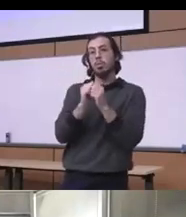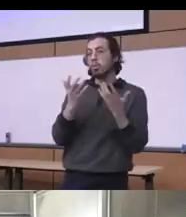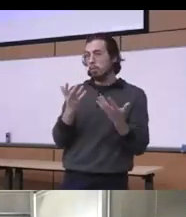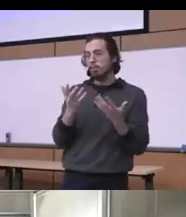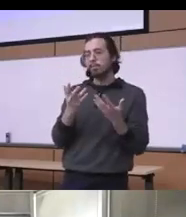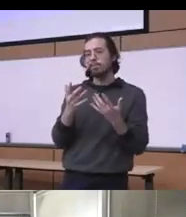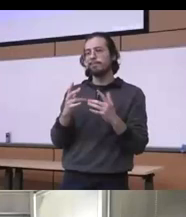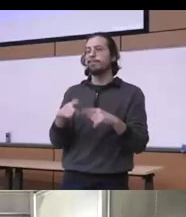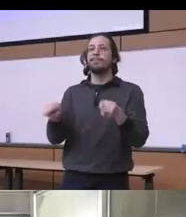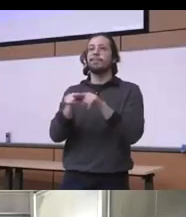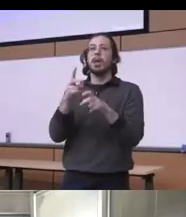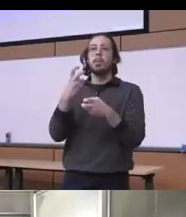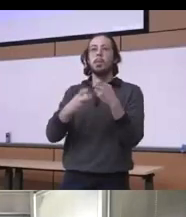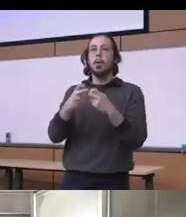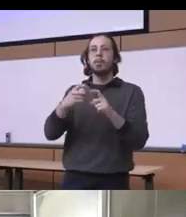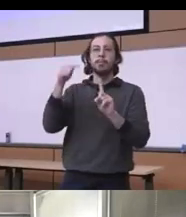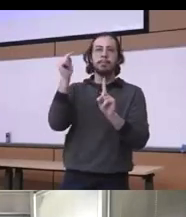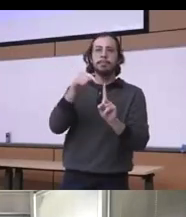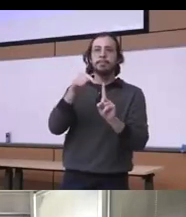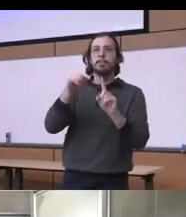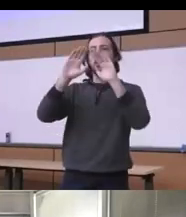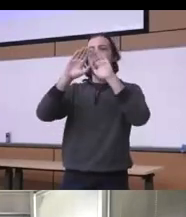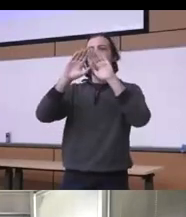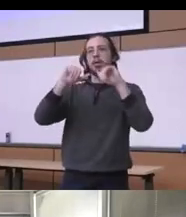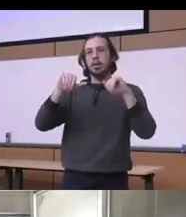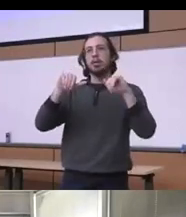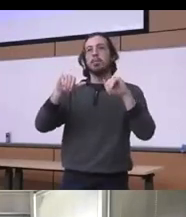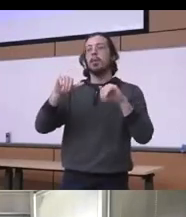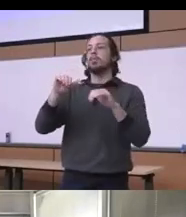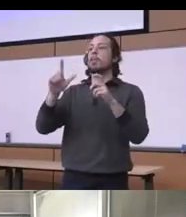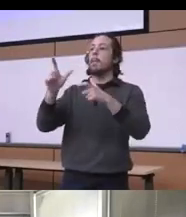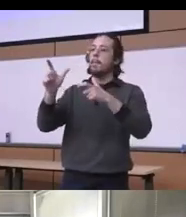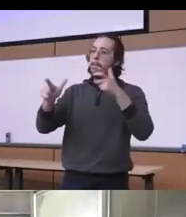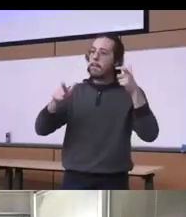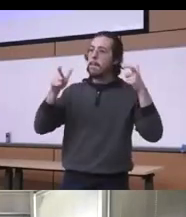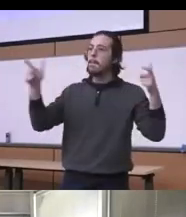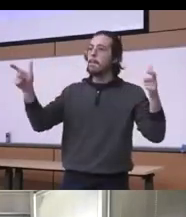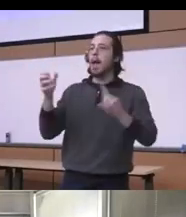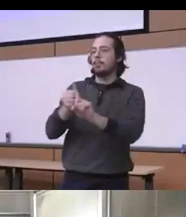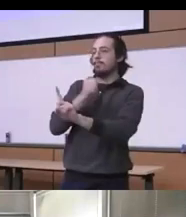which is really basically the the systematic mass incarceration of people of color in the U.S and